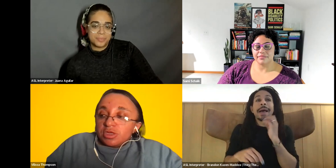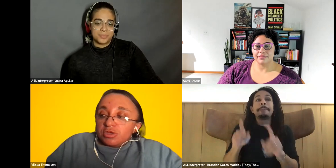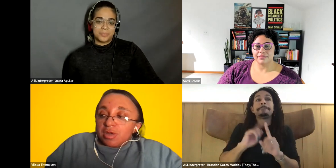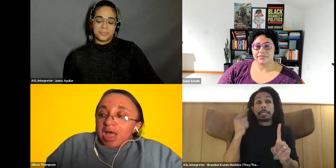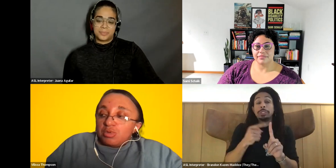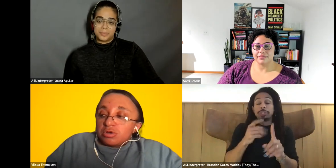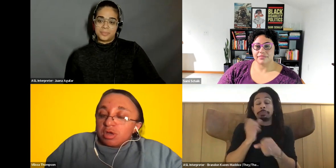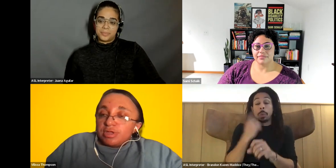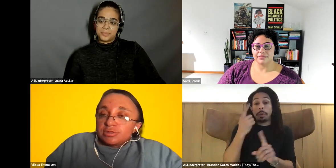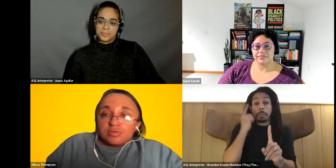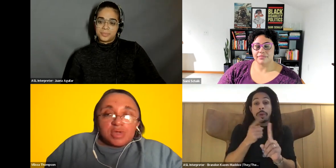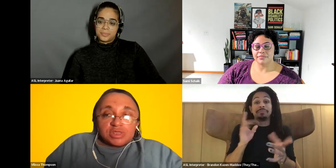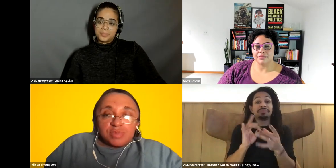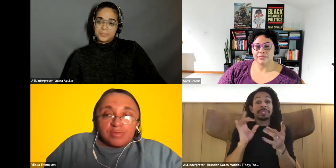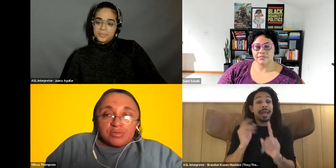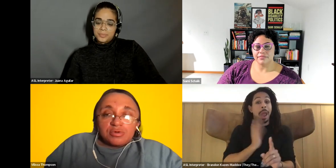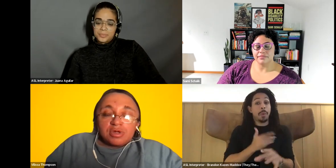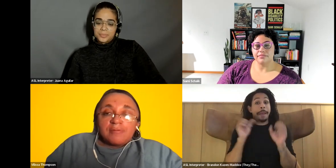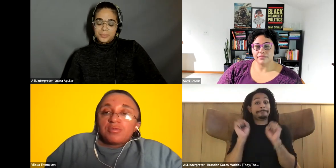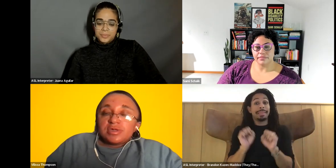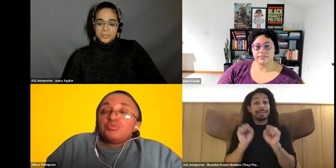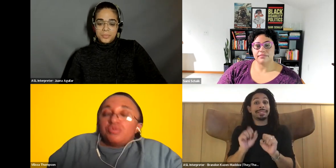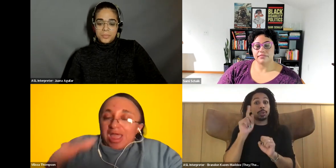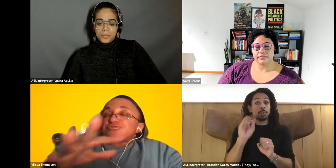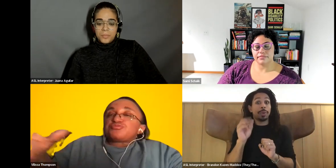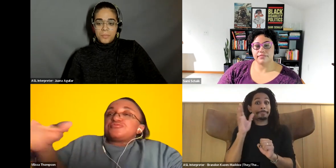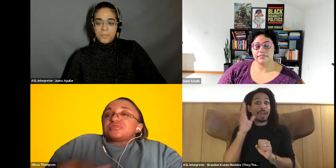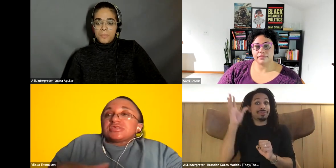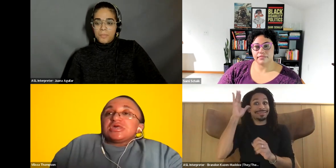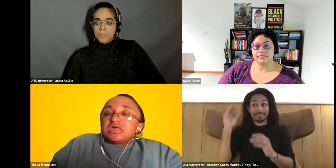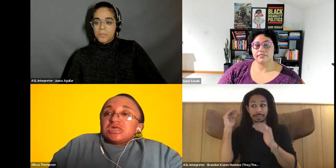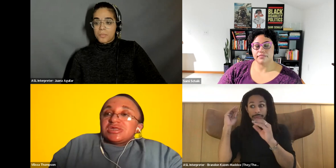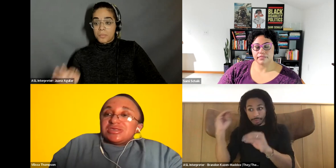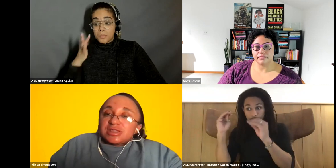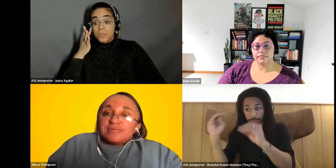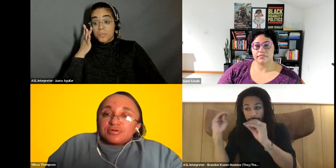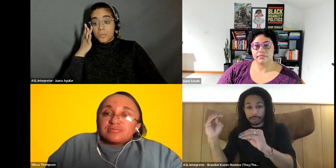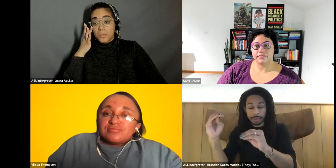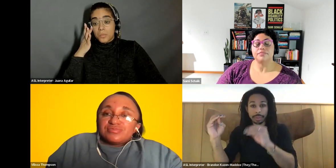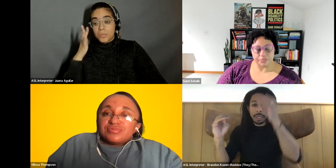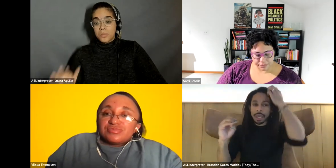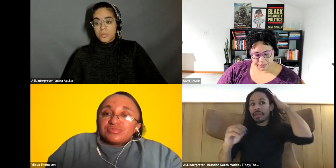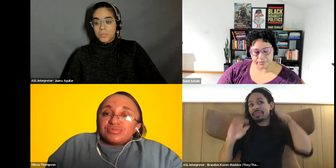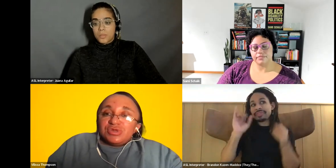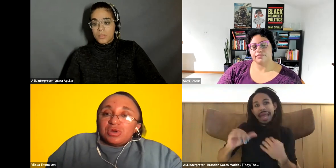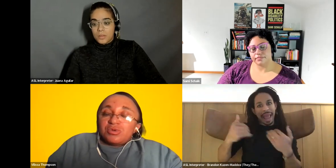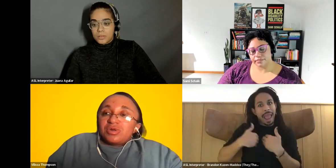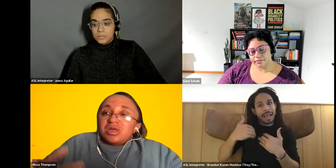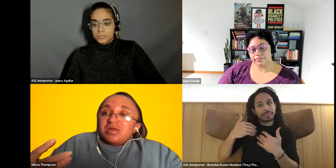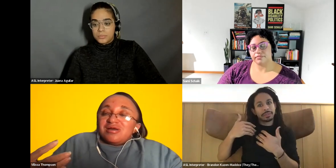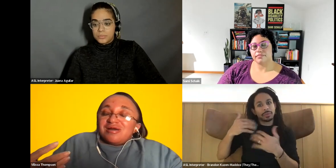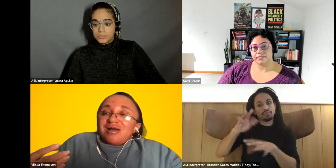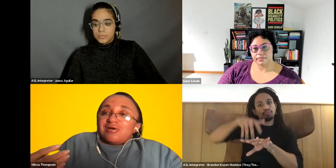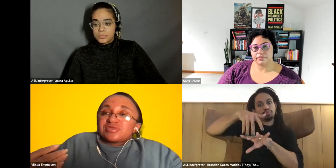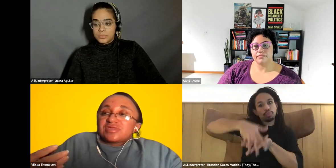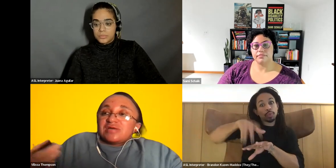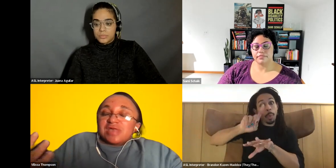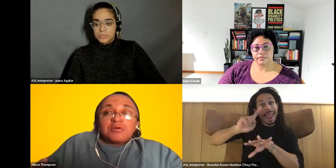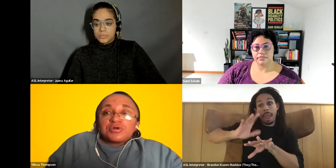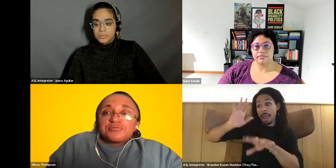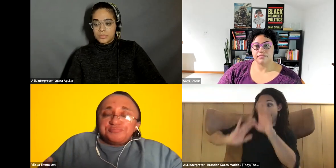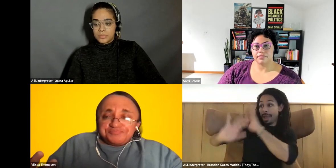Vilissa Thompson: you know our ability to parents. But people have always who has roots in slavery. You know how sometimes our